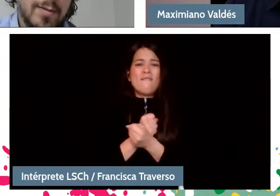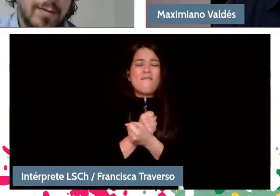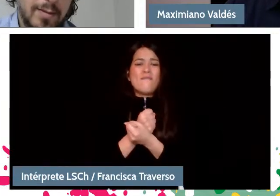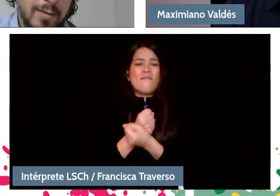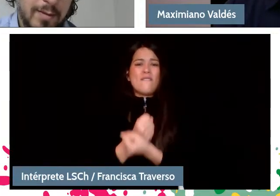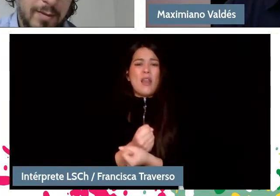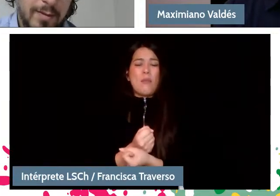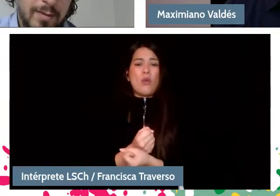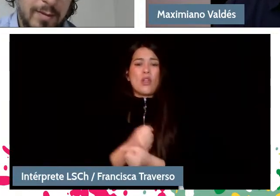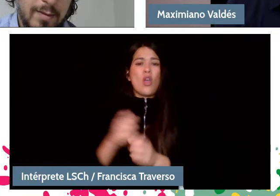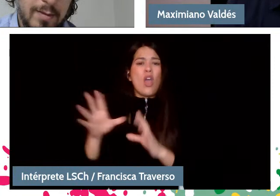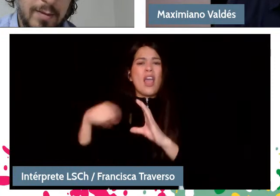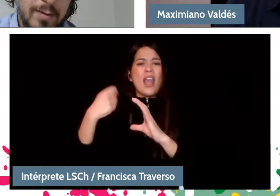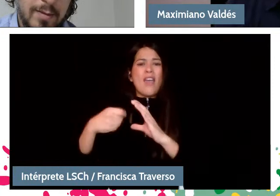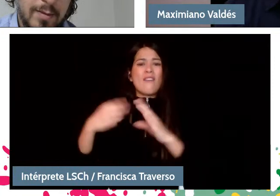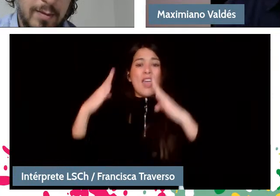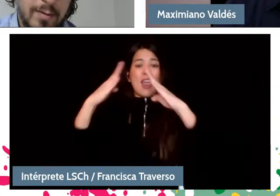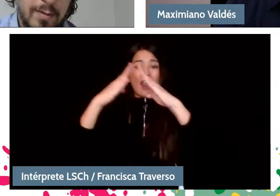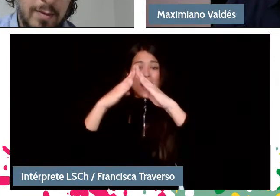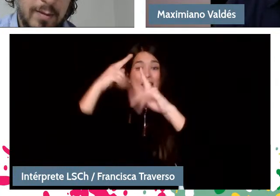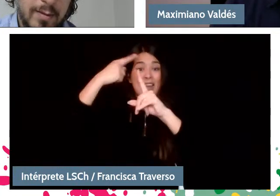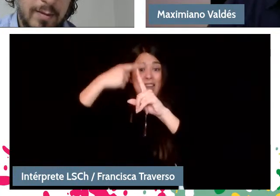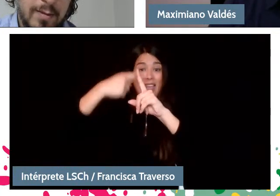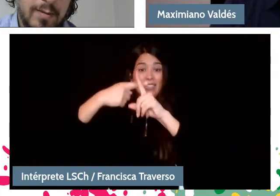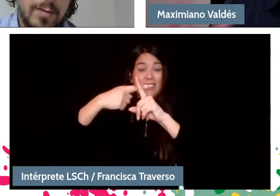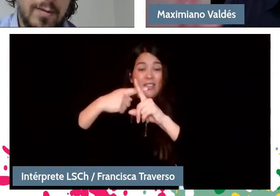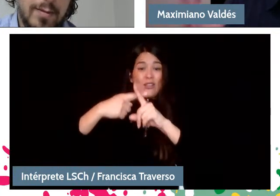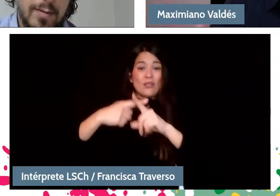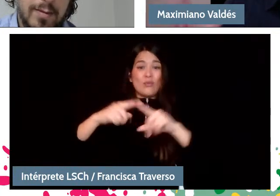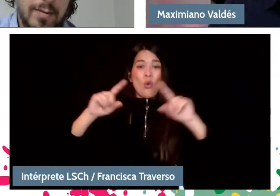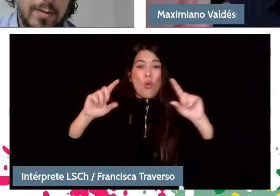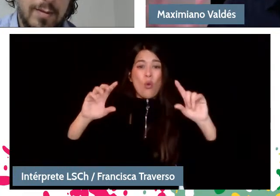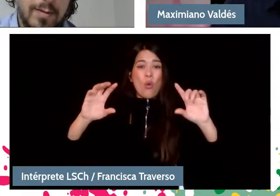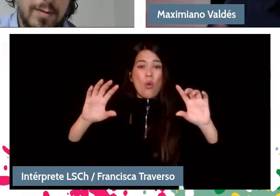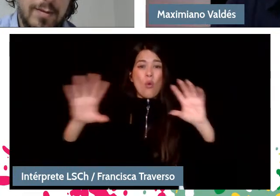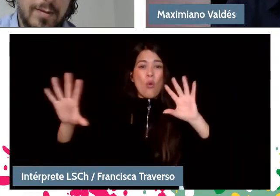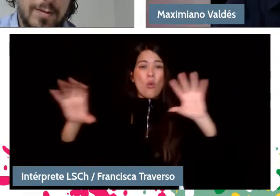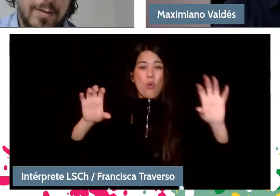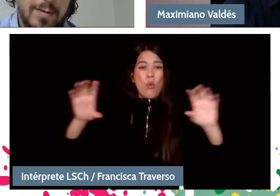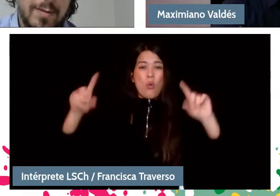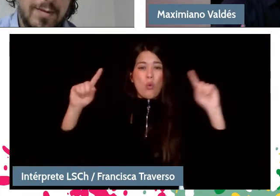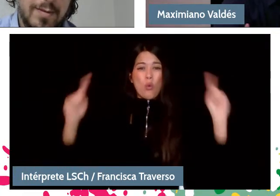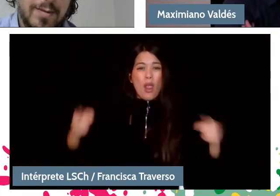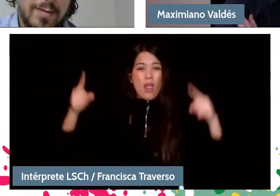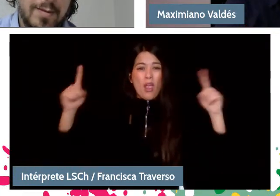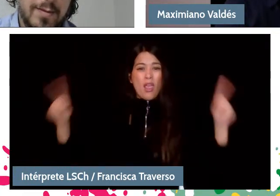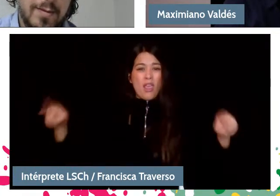I mean, there was a huge reverberation, we were left with that sound image in our heads.